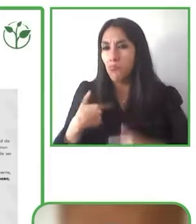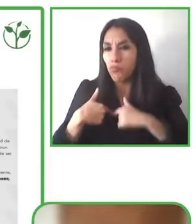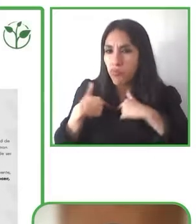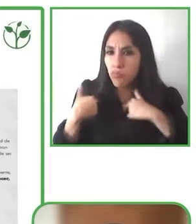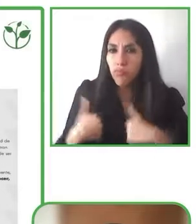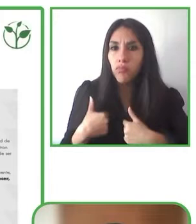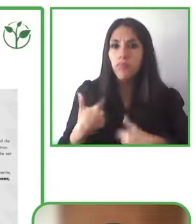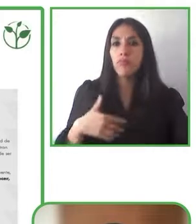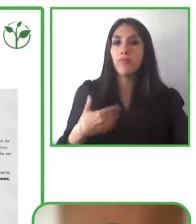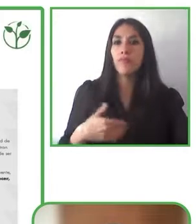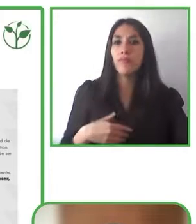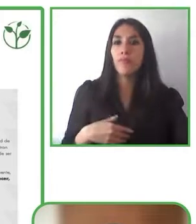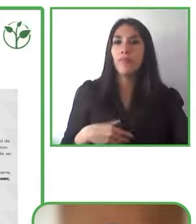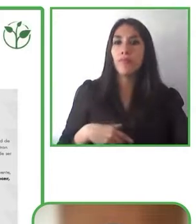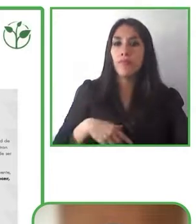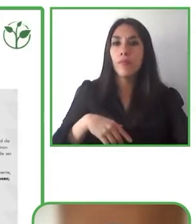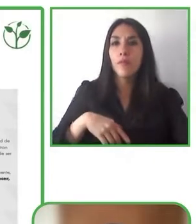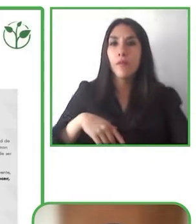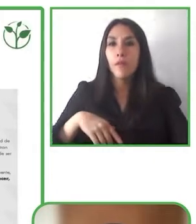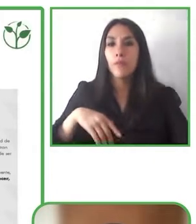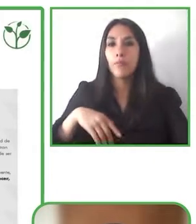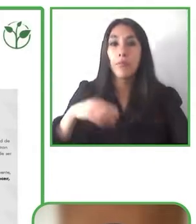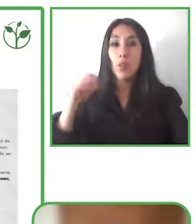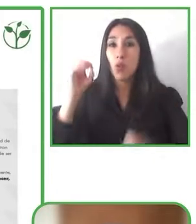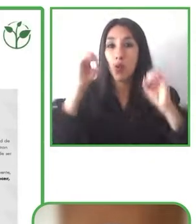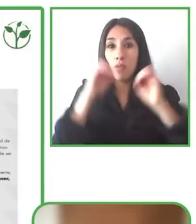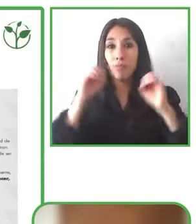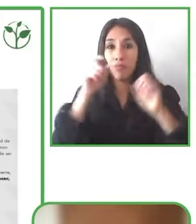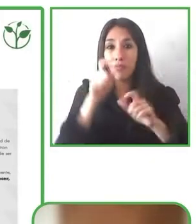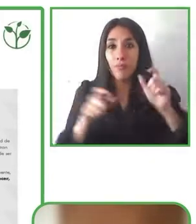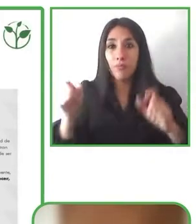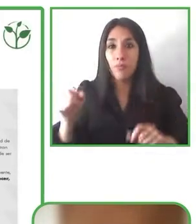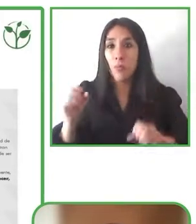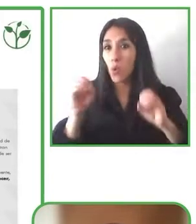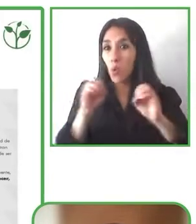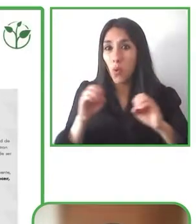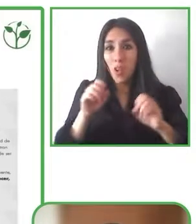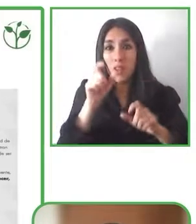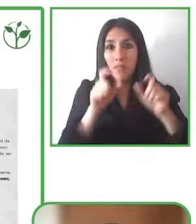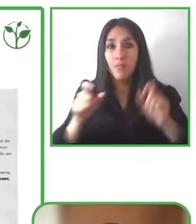society and there are no individuals and no communities that